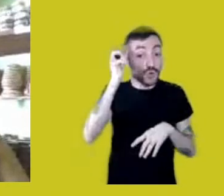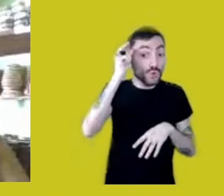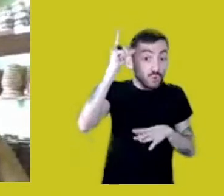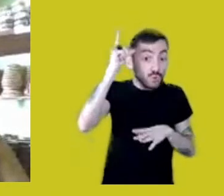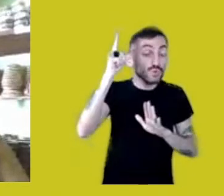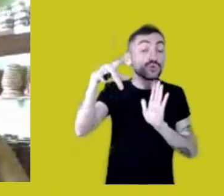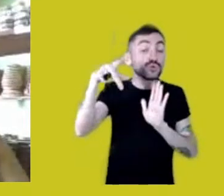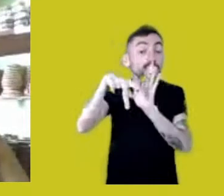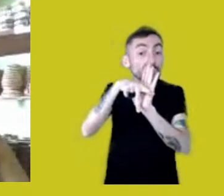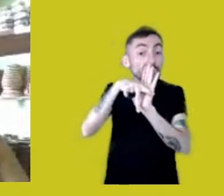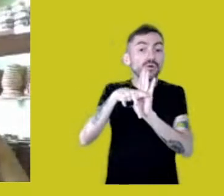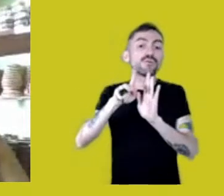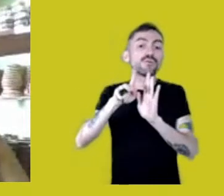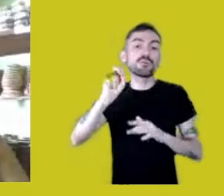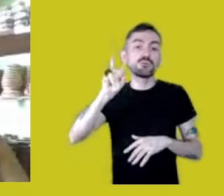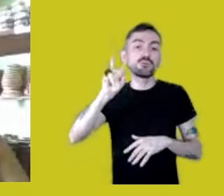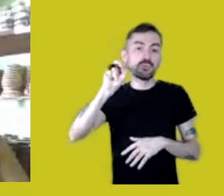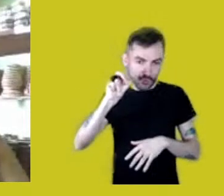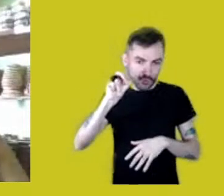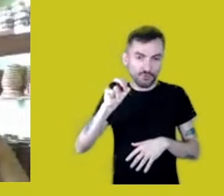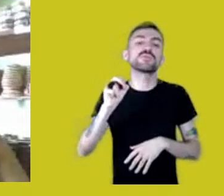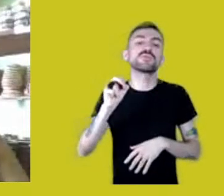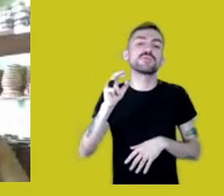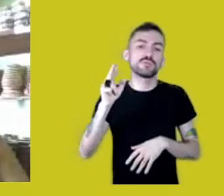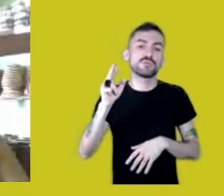By the way, the oxen at Parintins, Fernanda,